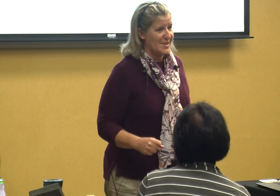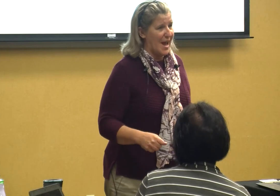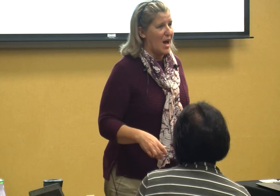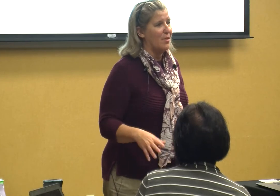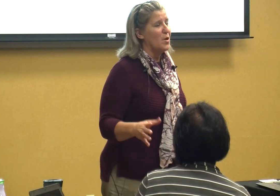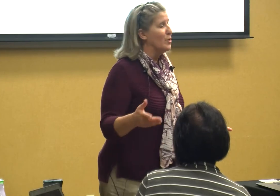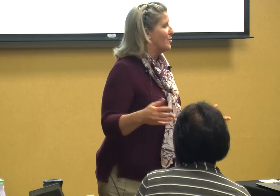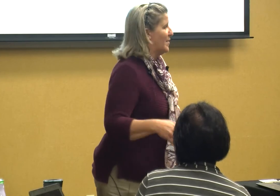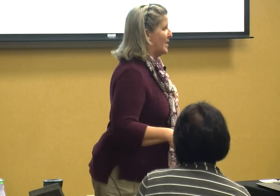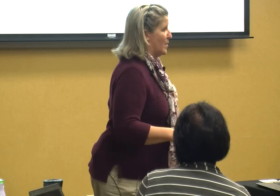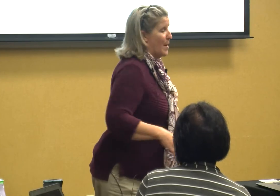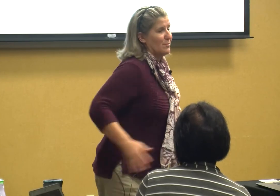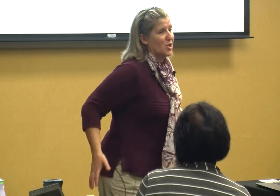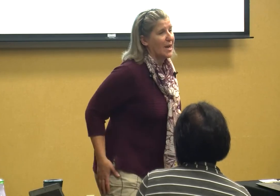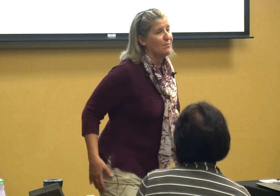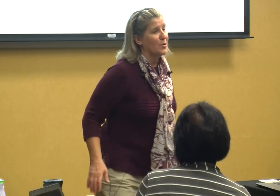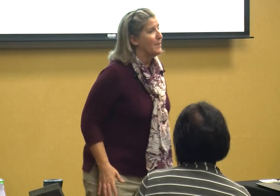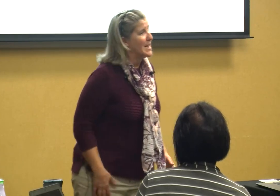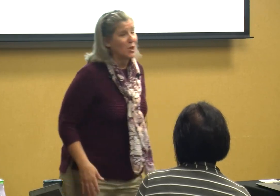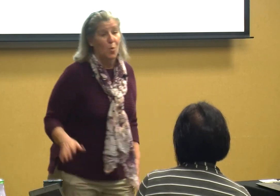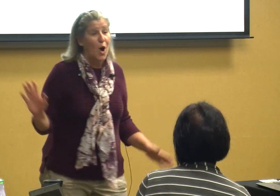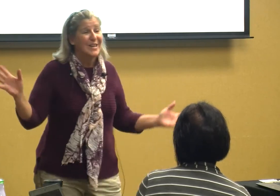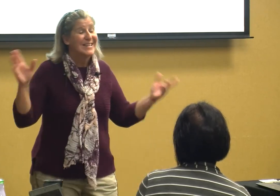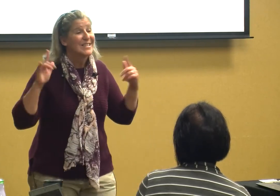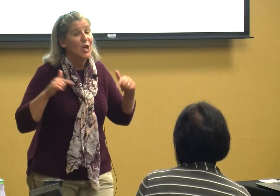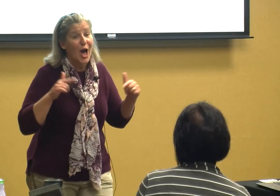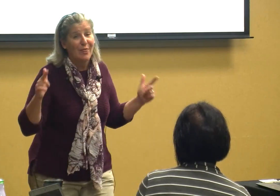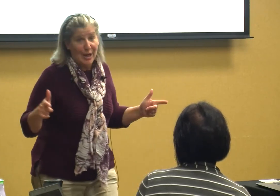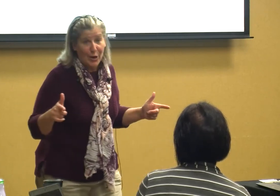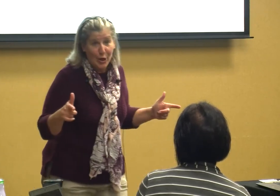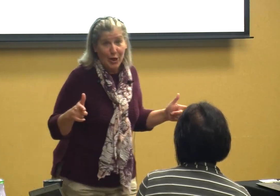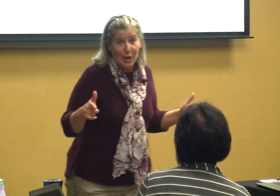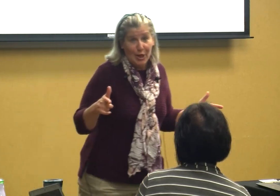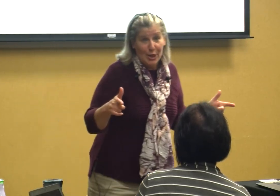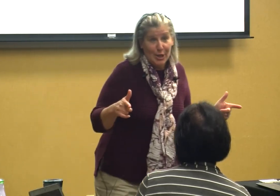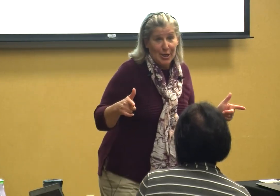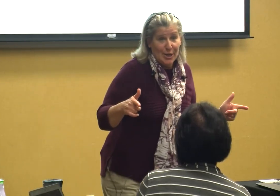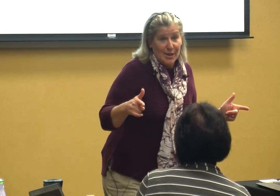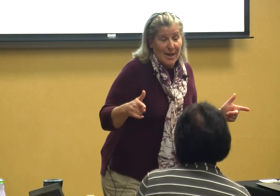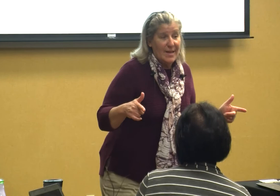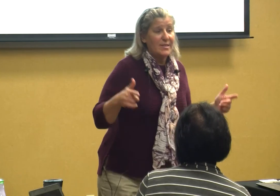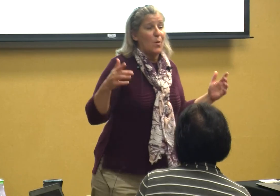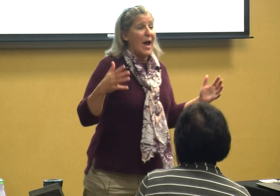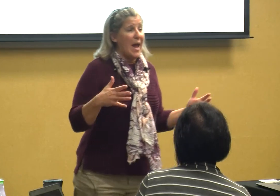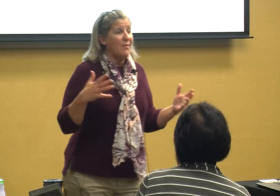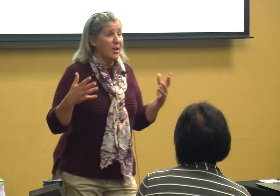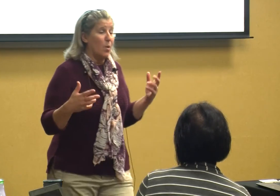out and they're you know I'm checking for the magic wand it's not there and so I have to go